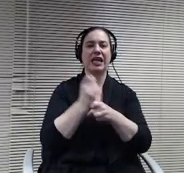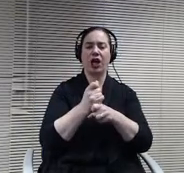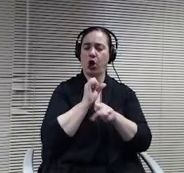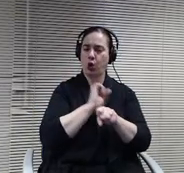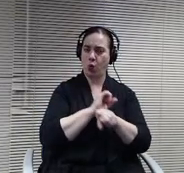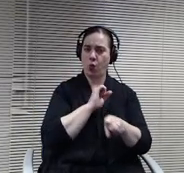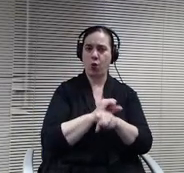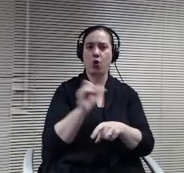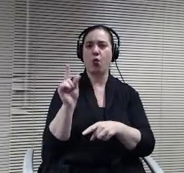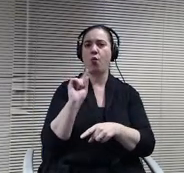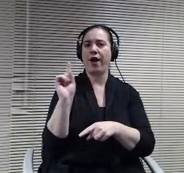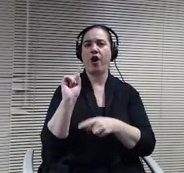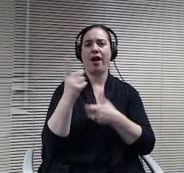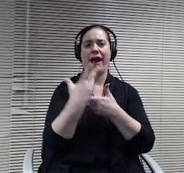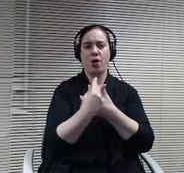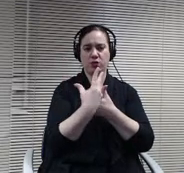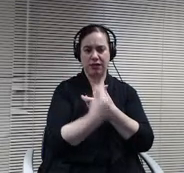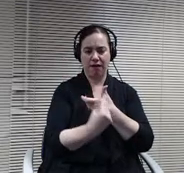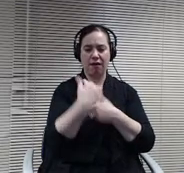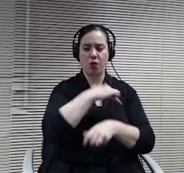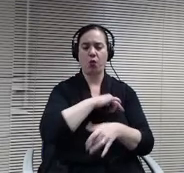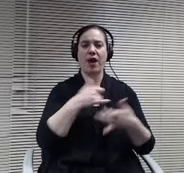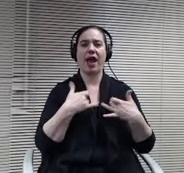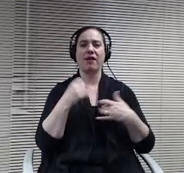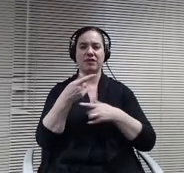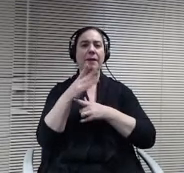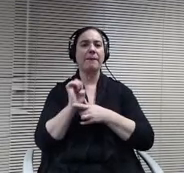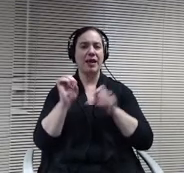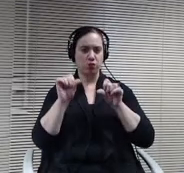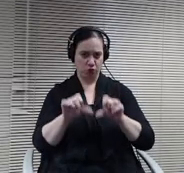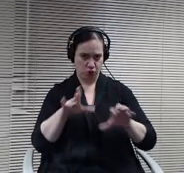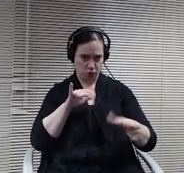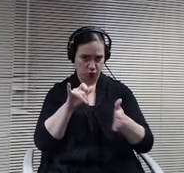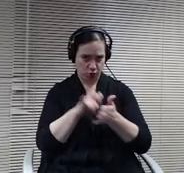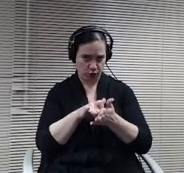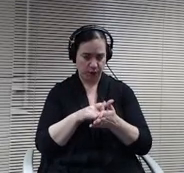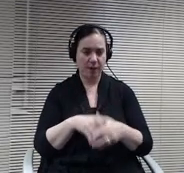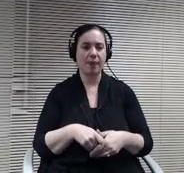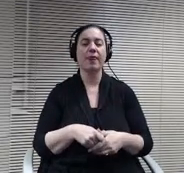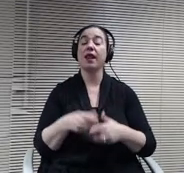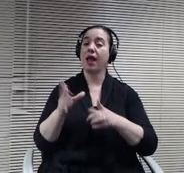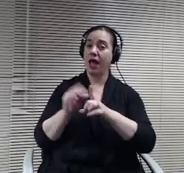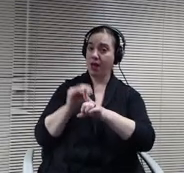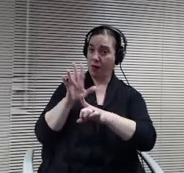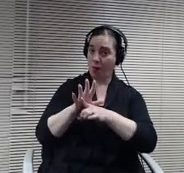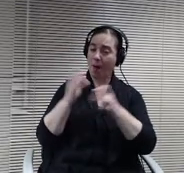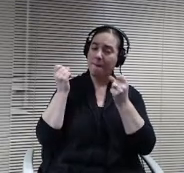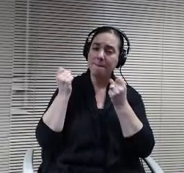around where that could take place. Giving exposure to as many aspects for the trades physical saws and need to be